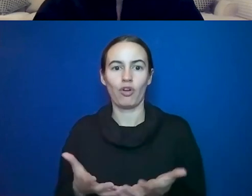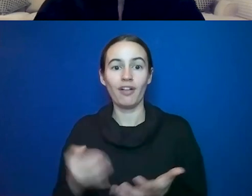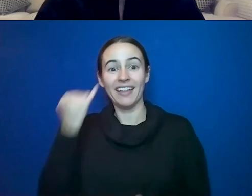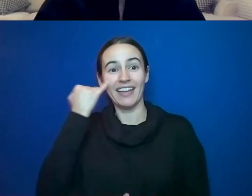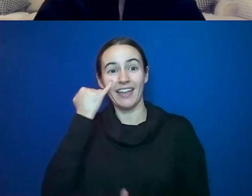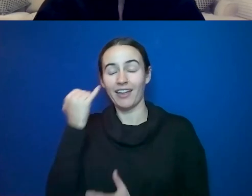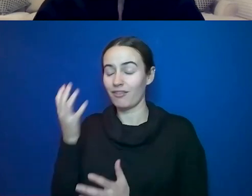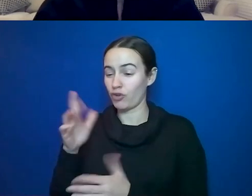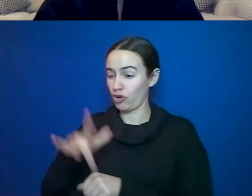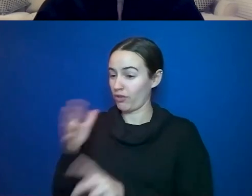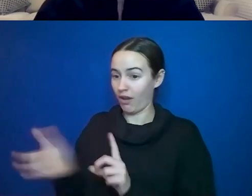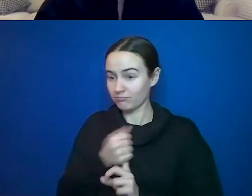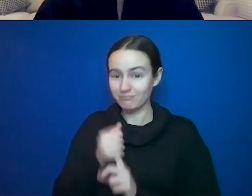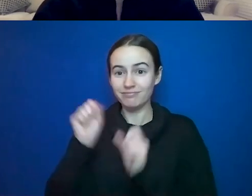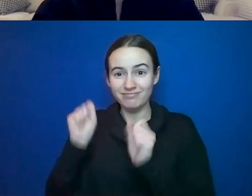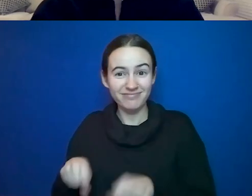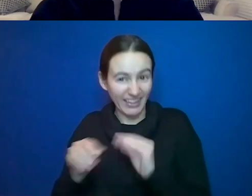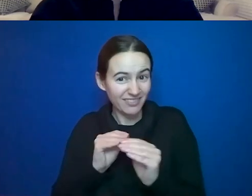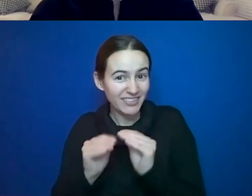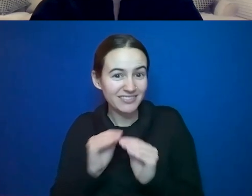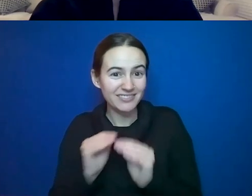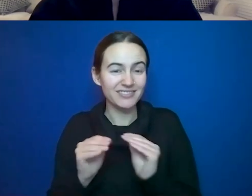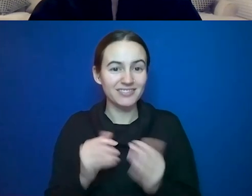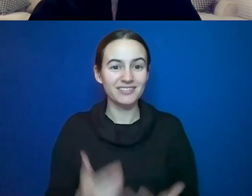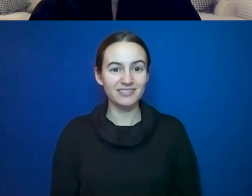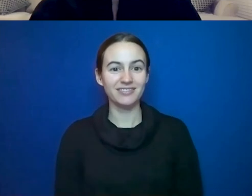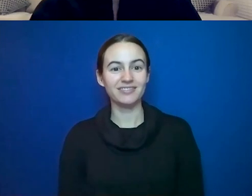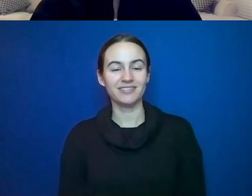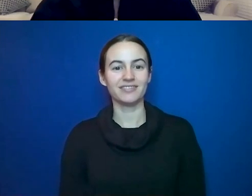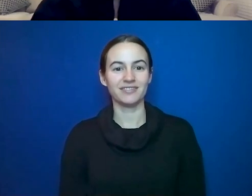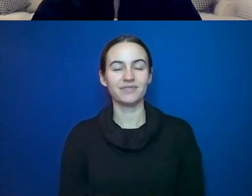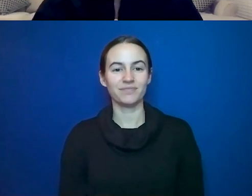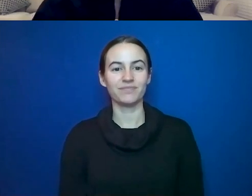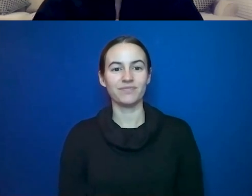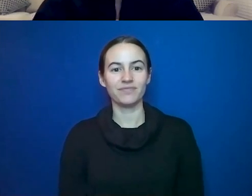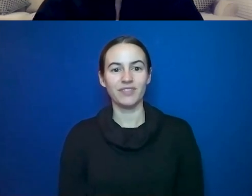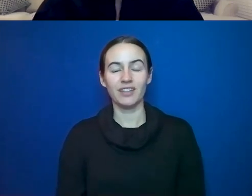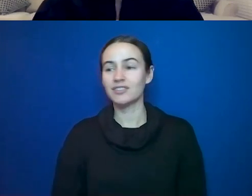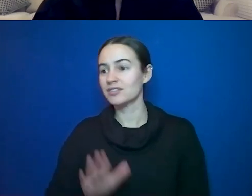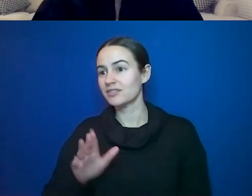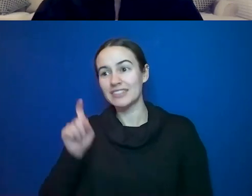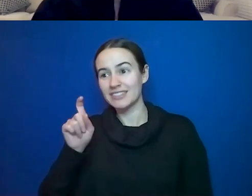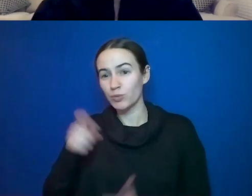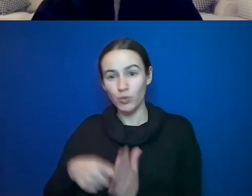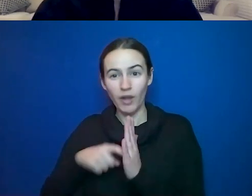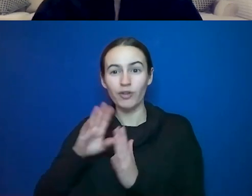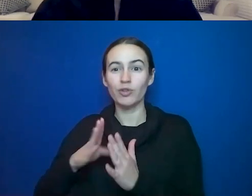it is a matter of just going in and having your screening colonoscopy. But again if you